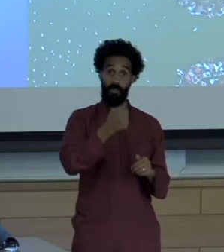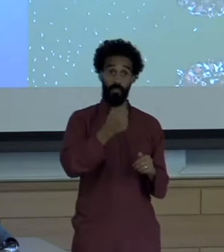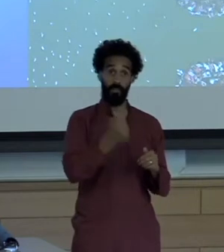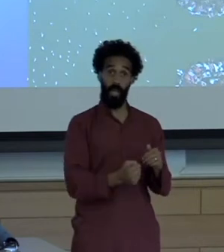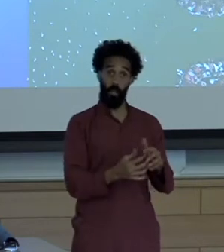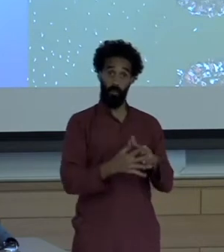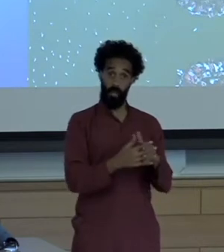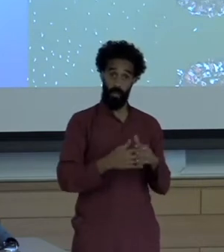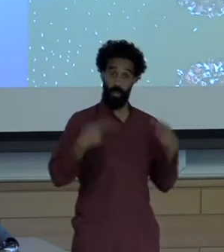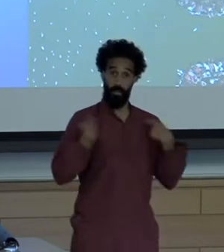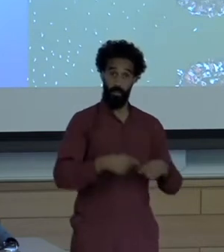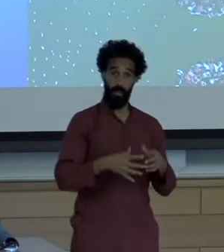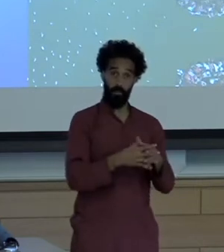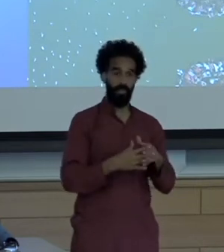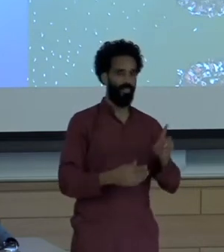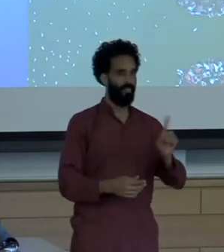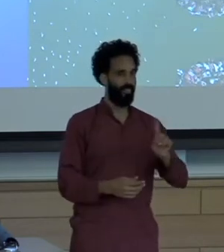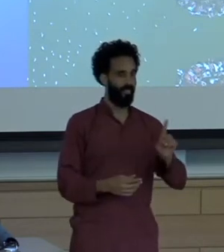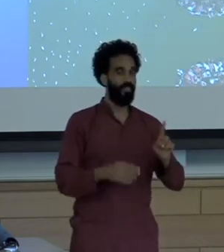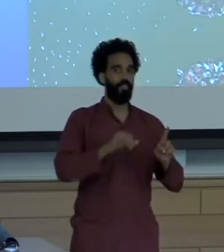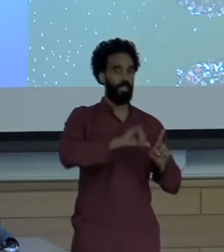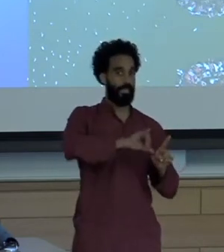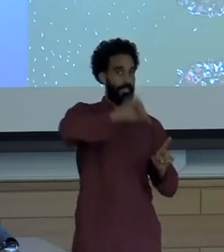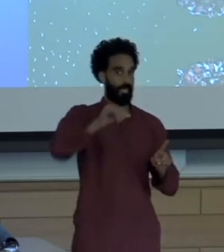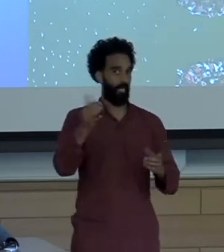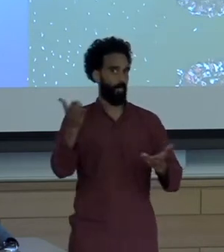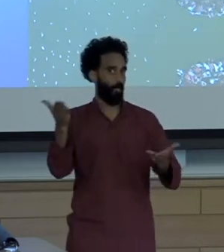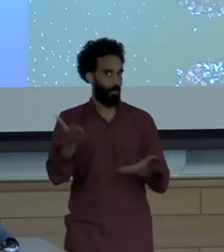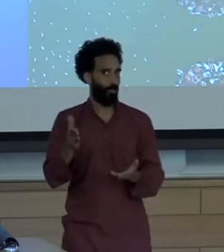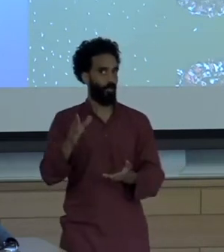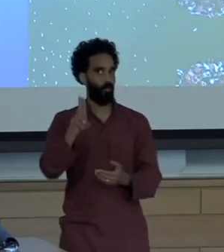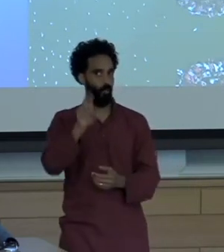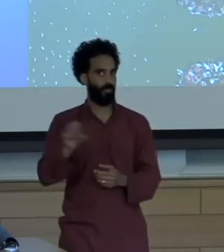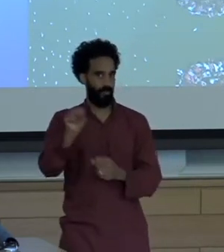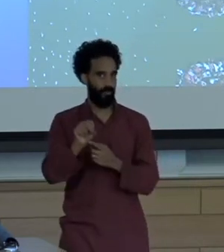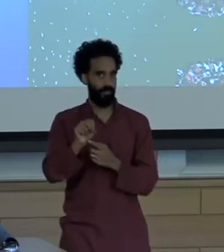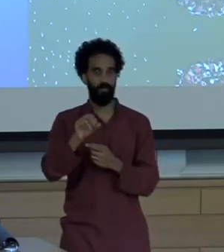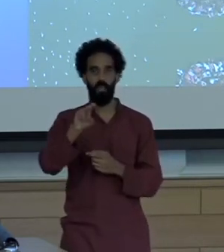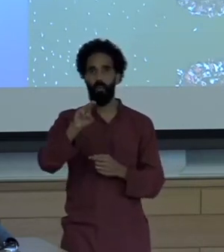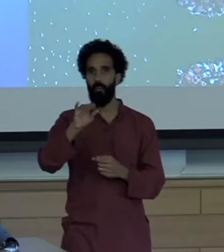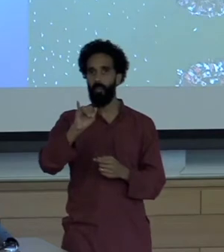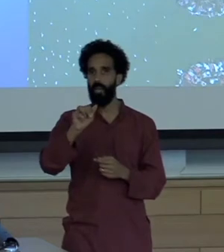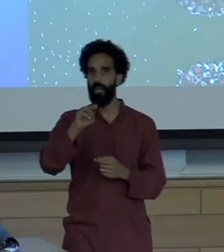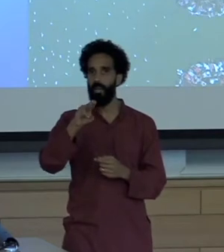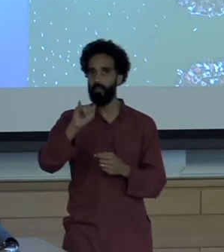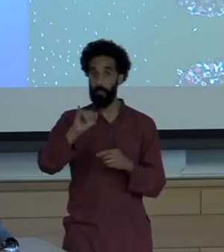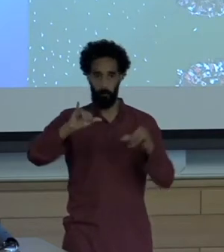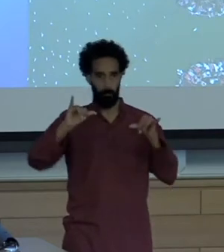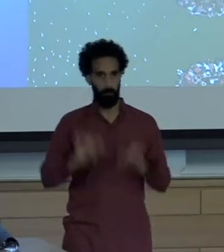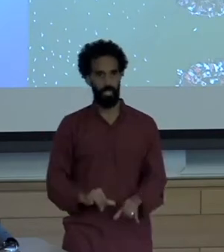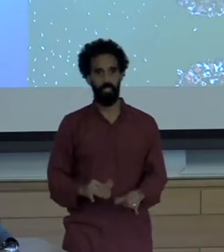Because that same pattern of social exclusion that tries in